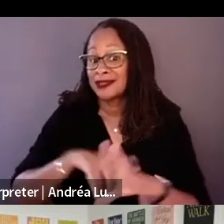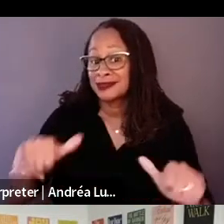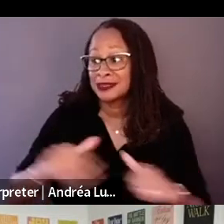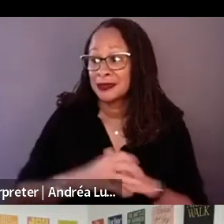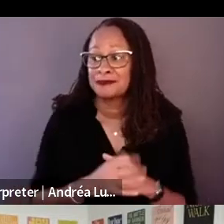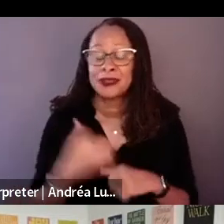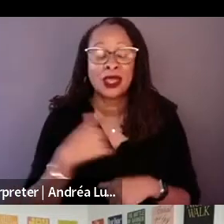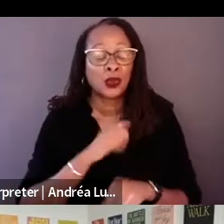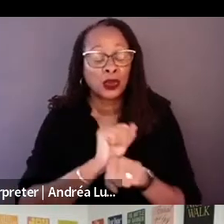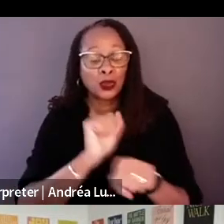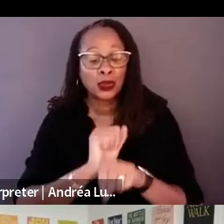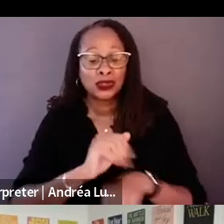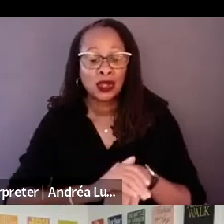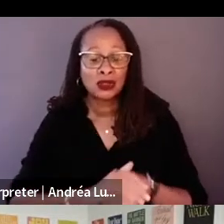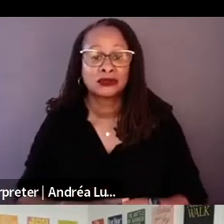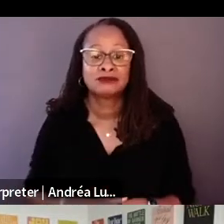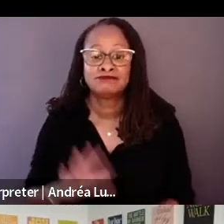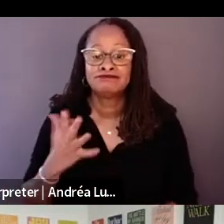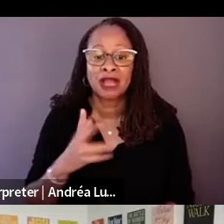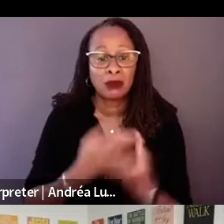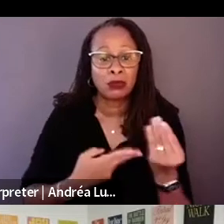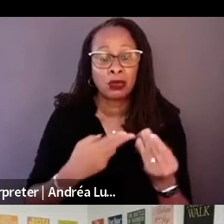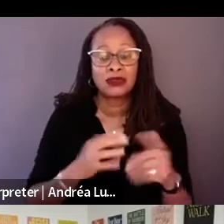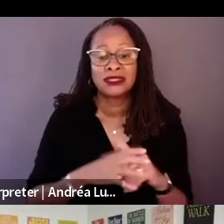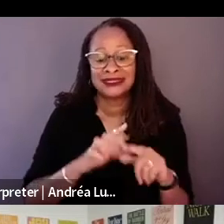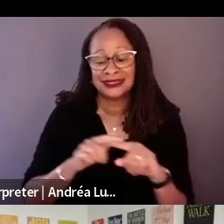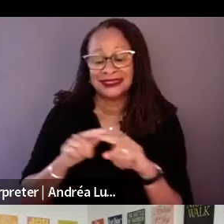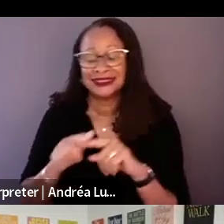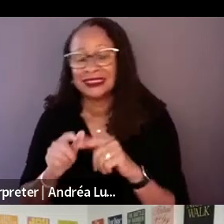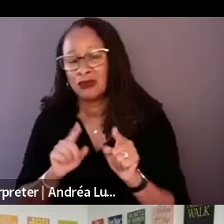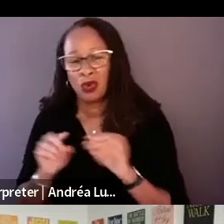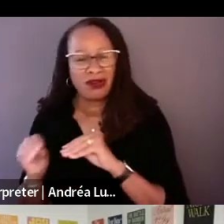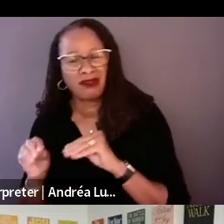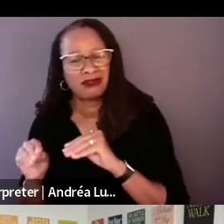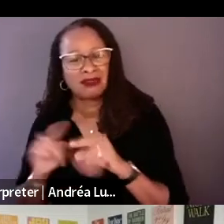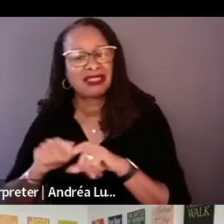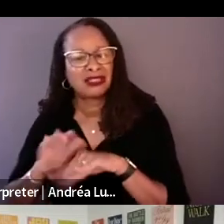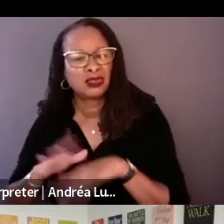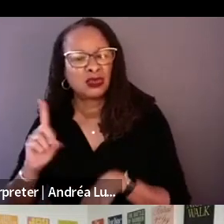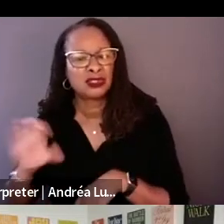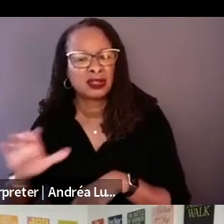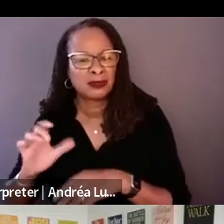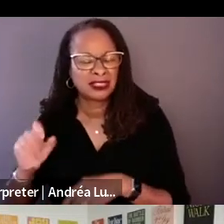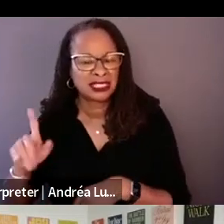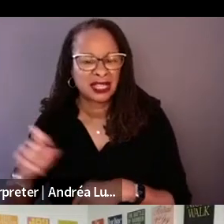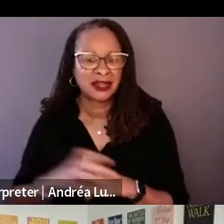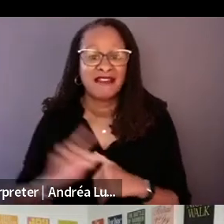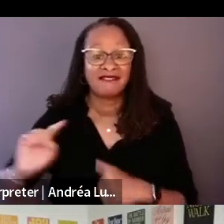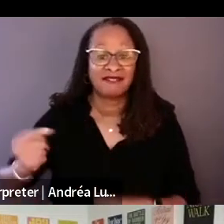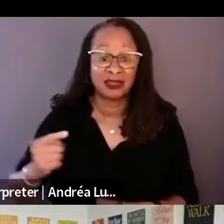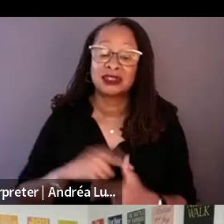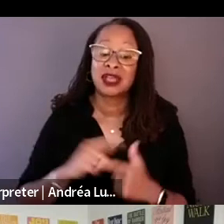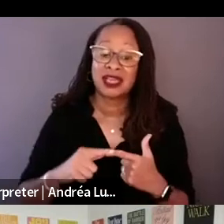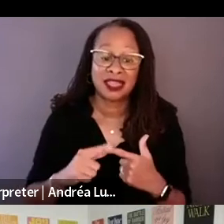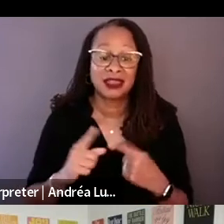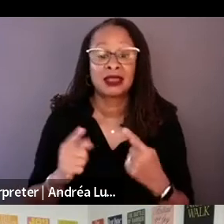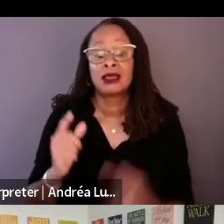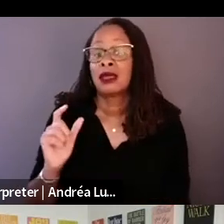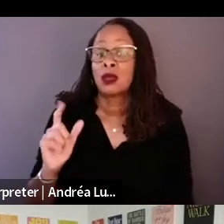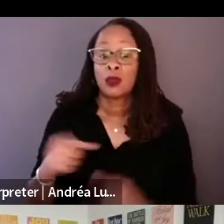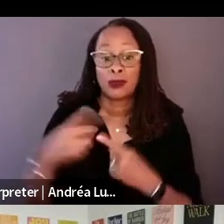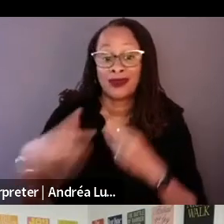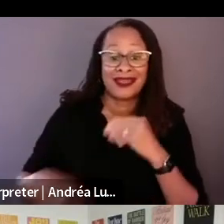kind of both and leaning towards getting the documentary off first, and then when ray minute come on